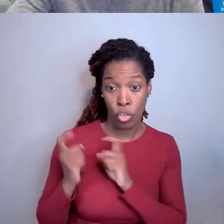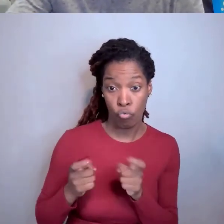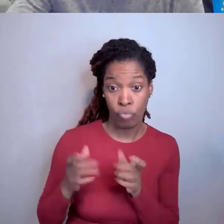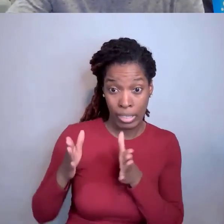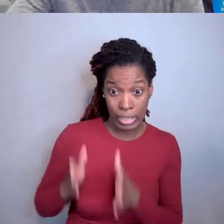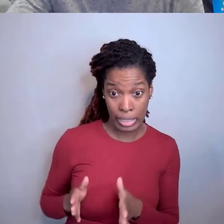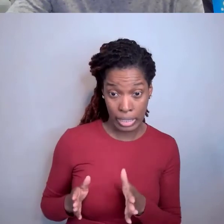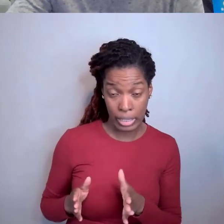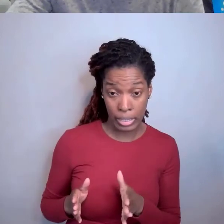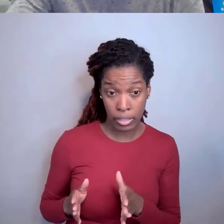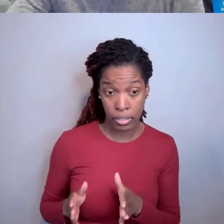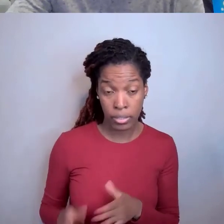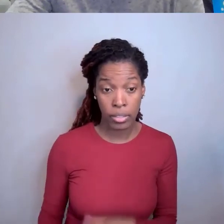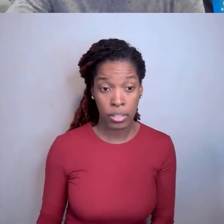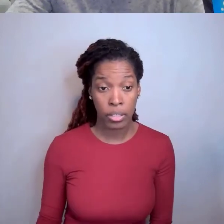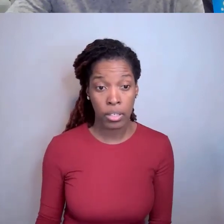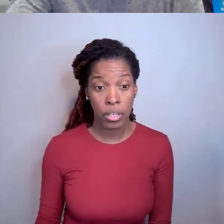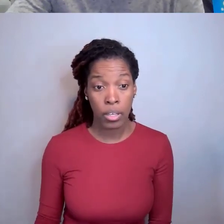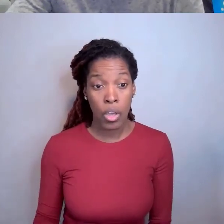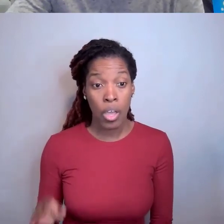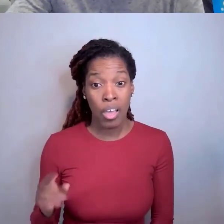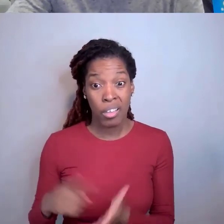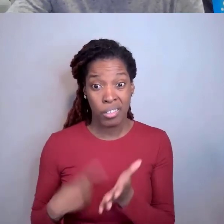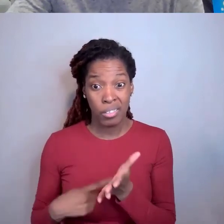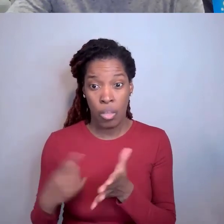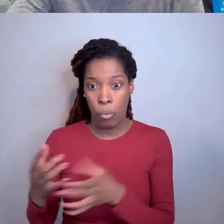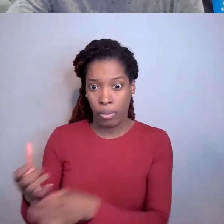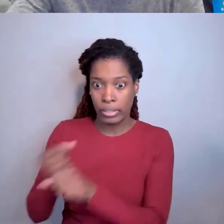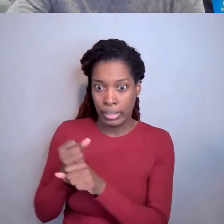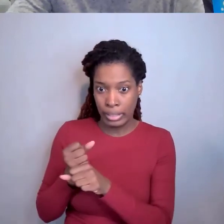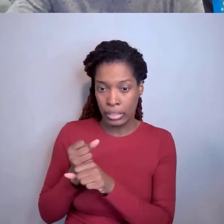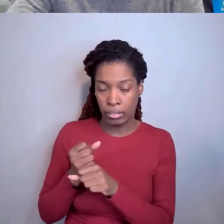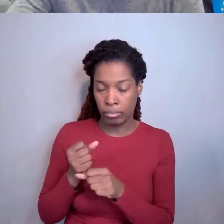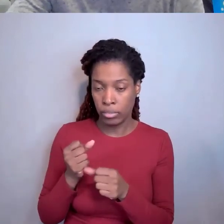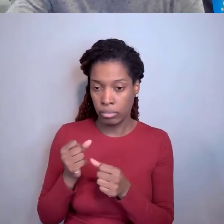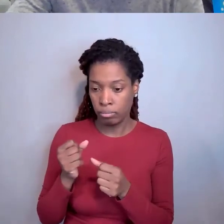we got disclosures that were just too early. There just wasn't any there there yet.